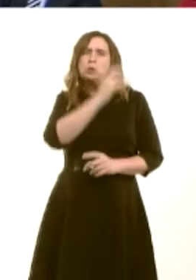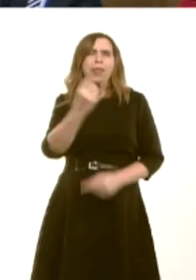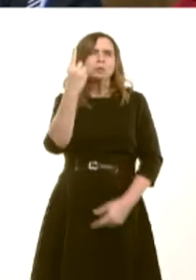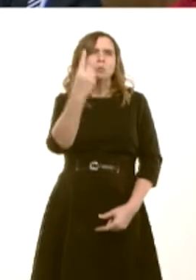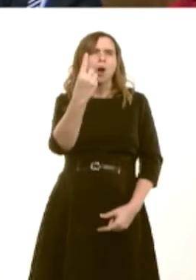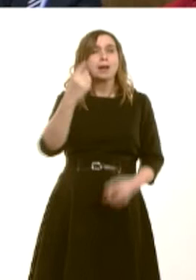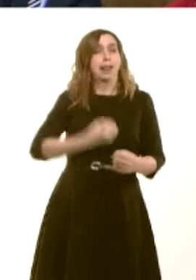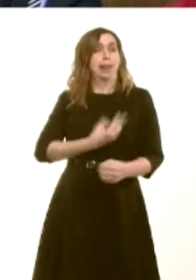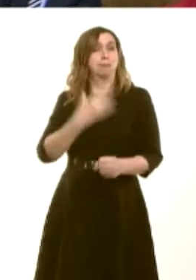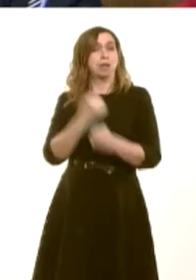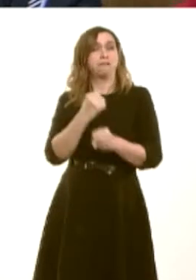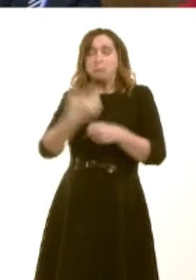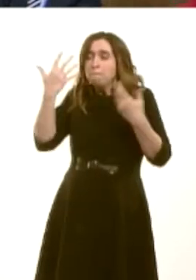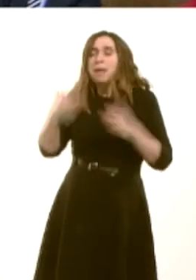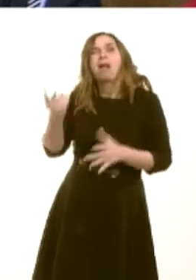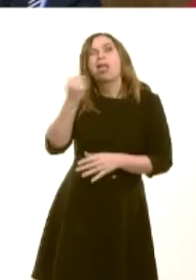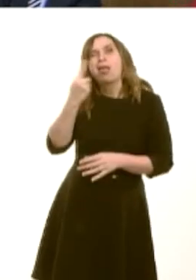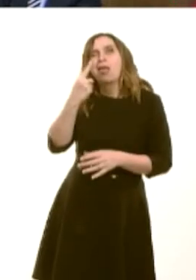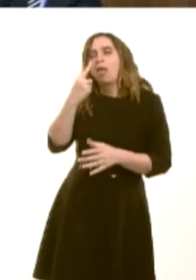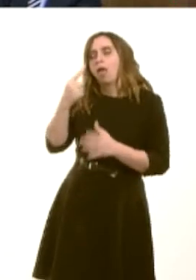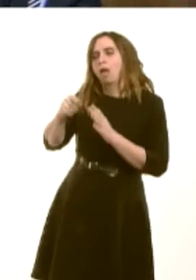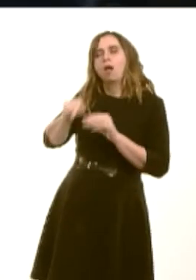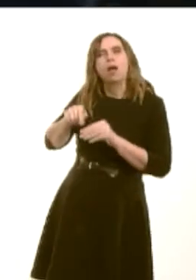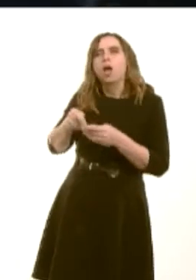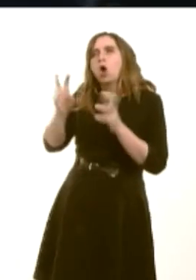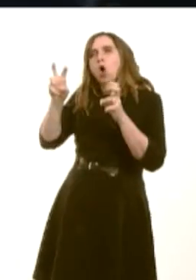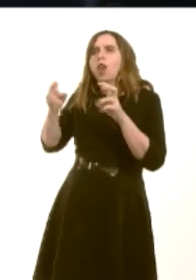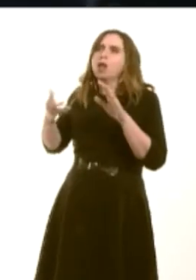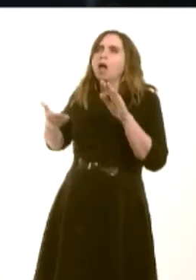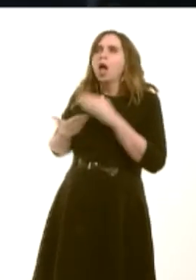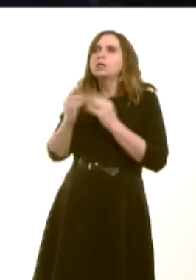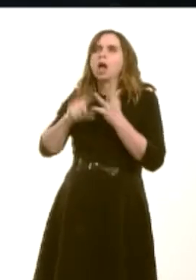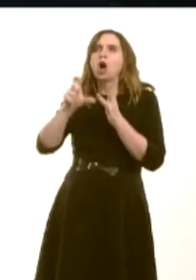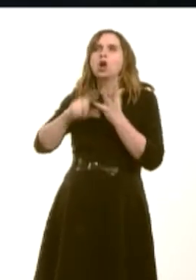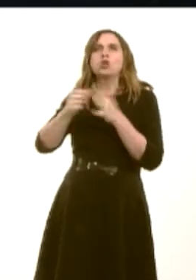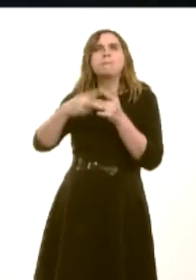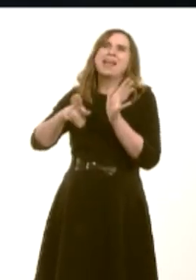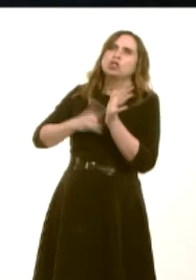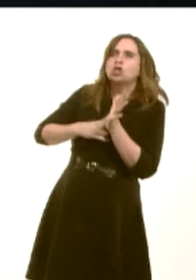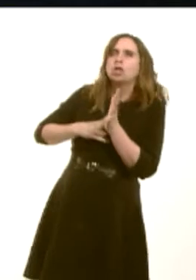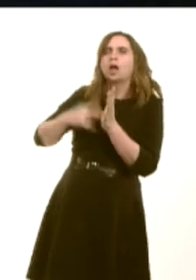actually trialled the policy, through the under-occupation pilot scheme, and then, in